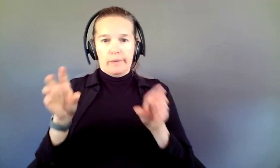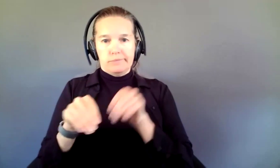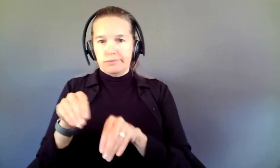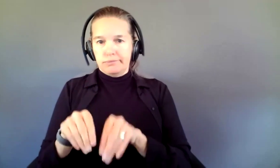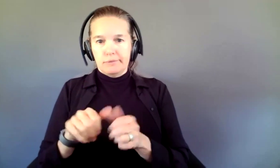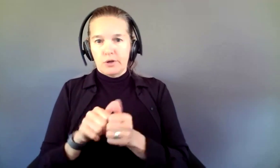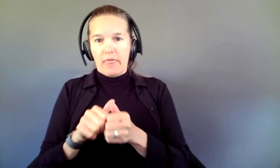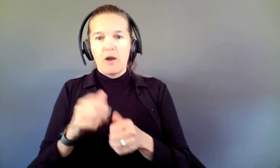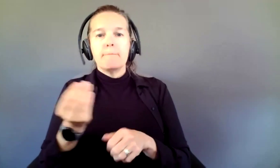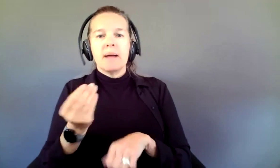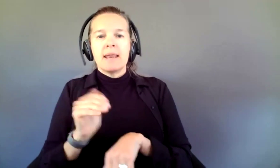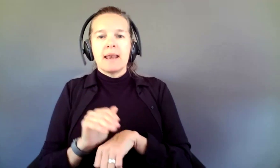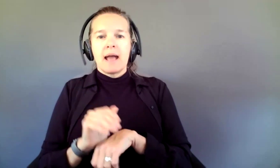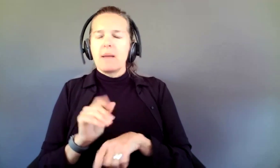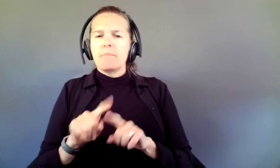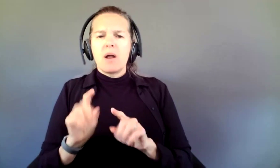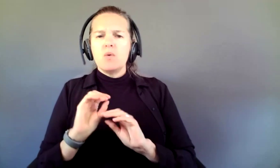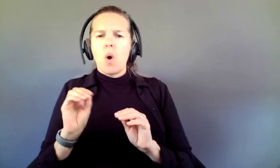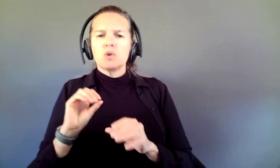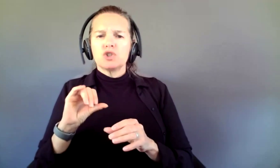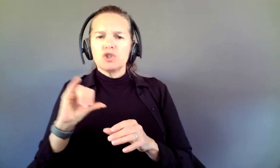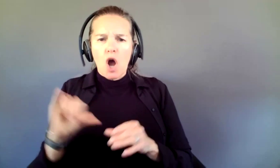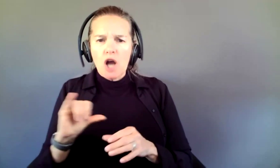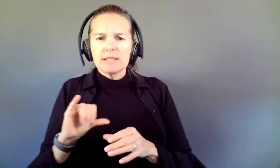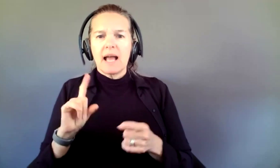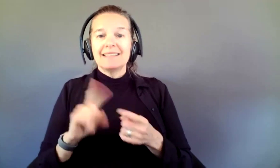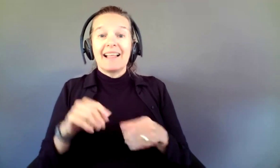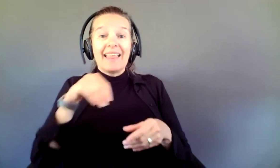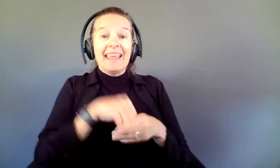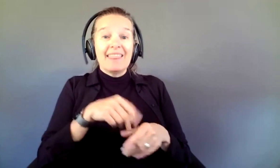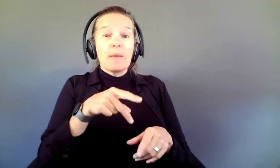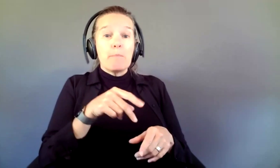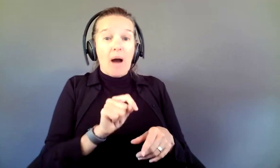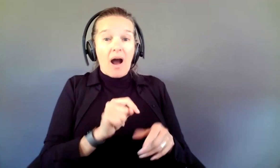You didn't make sauce until you put it in the pot, applied heat, and gave it a few